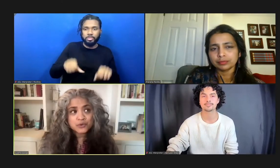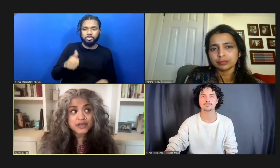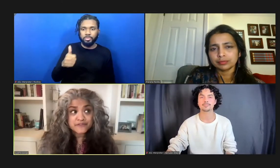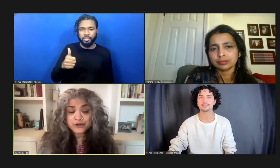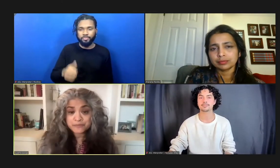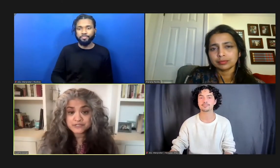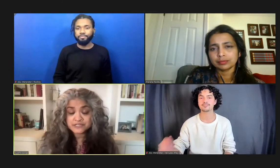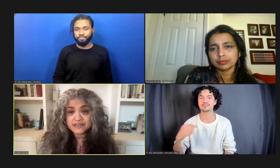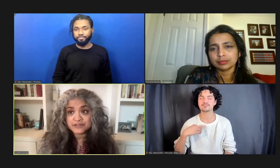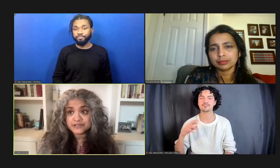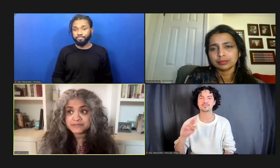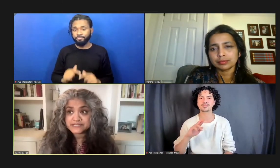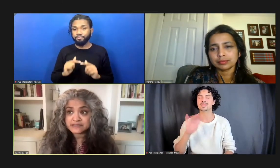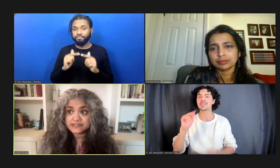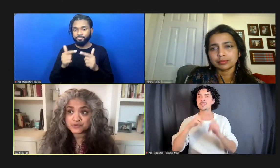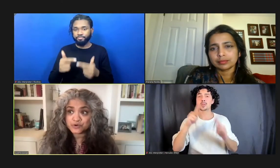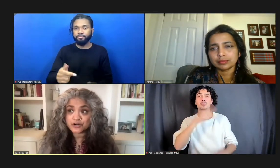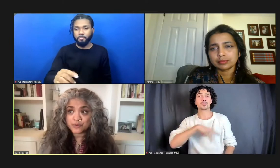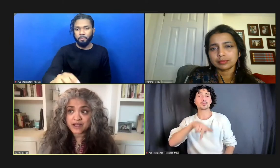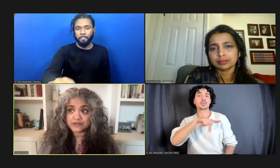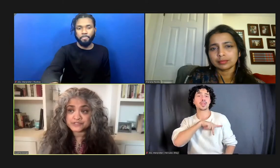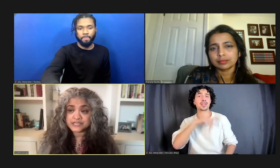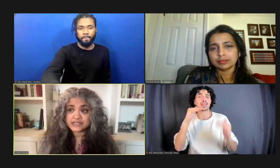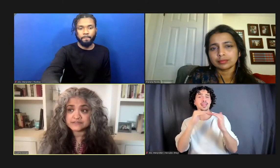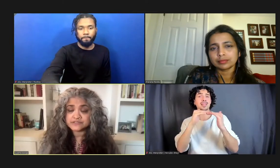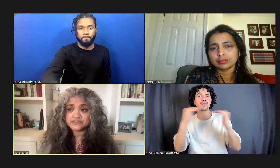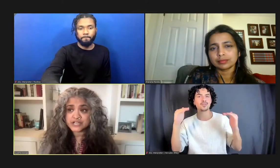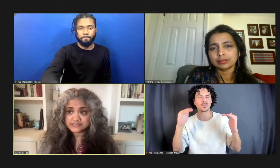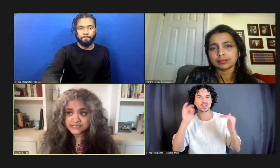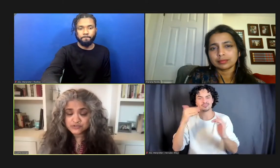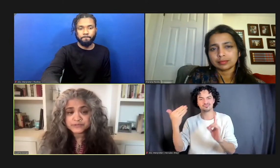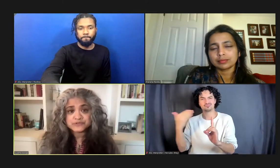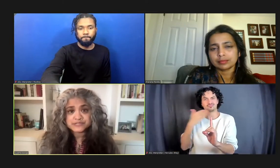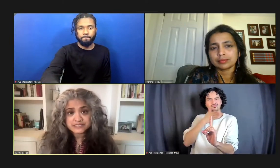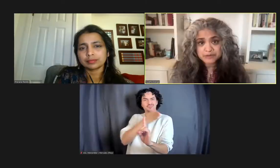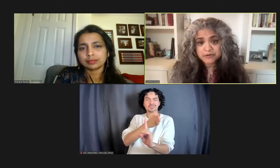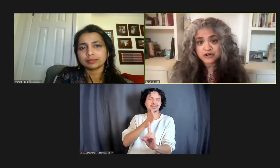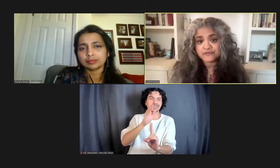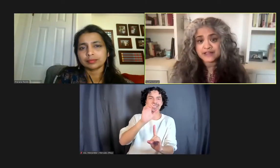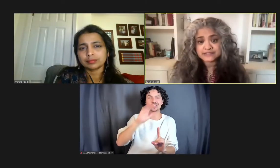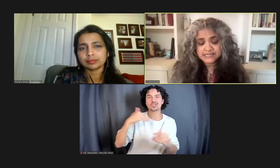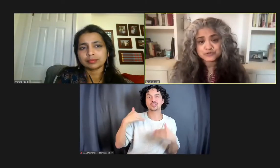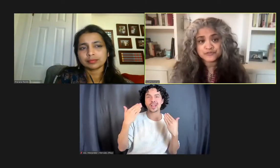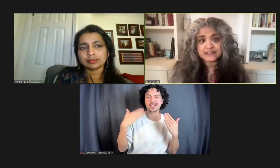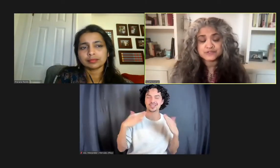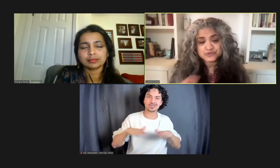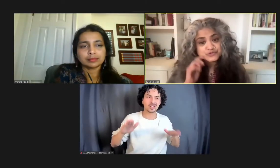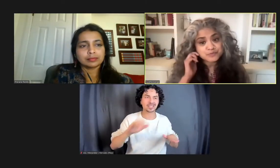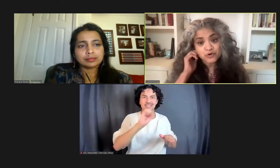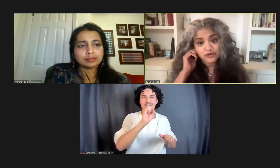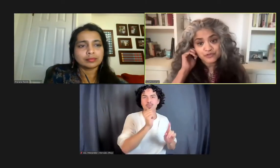Well, on a very personal level, and particularly in the work around child sexual abuse, intimate partner violence, sexual violence, which is more of the